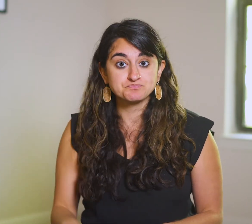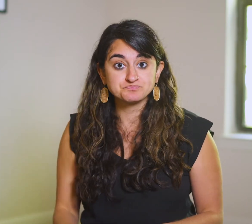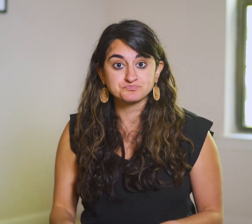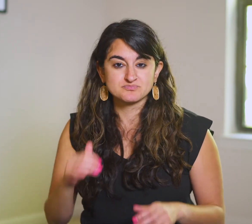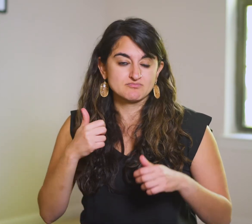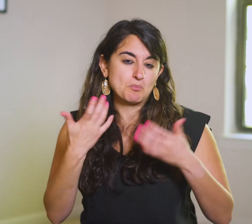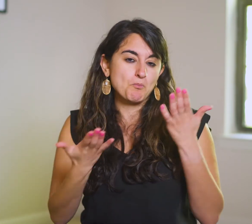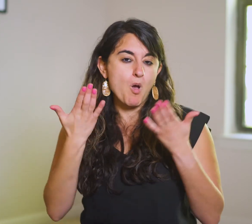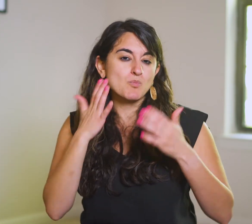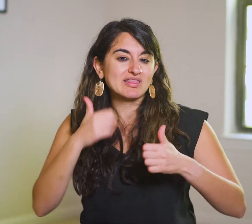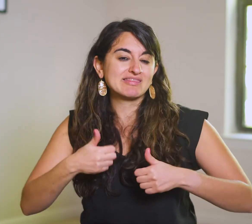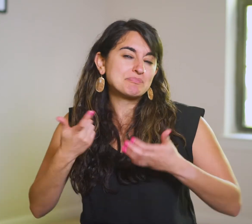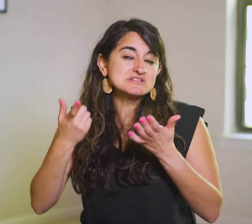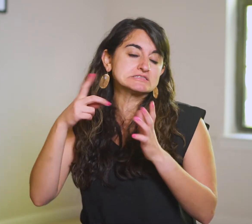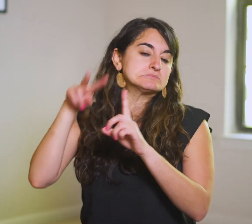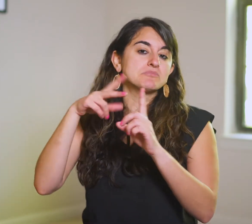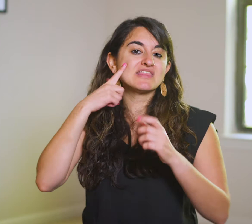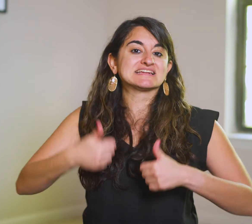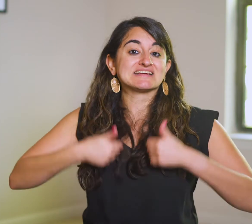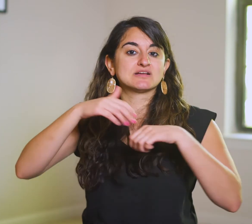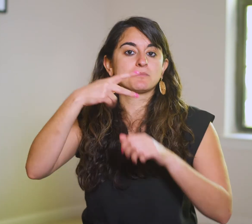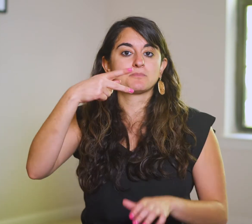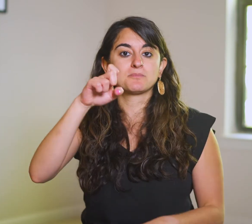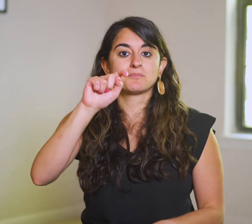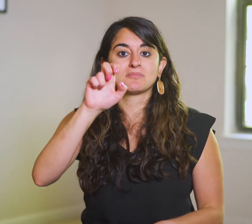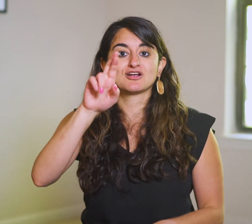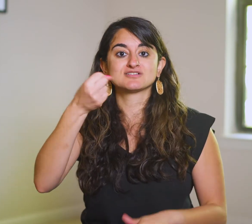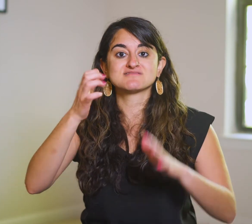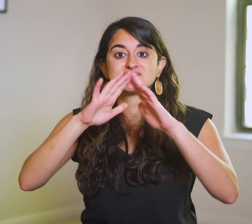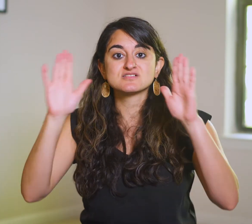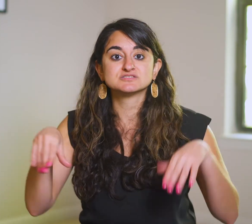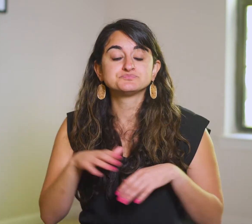likely living at Peter’s house.